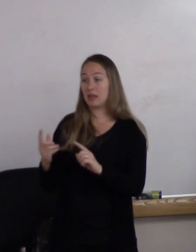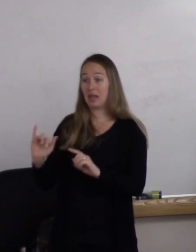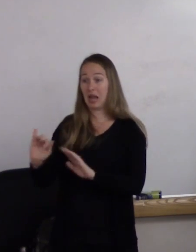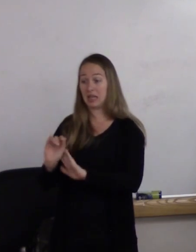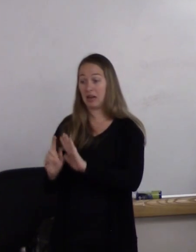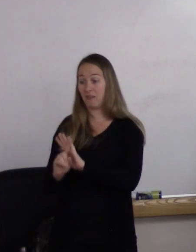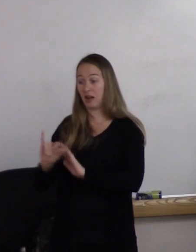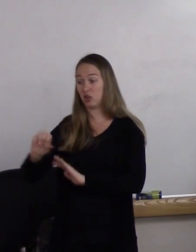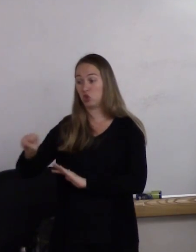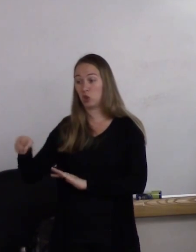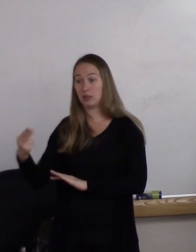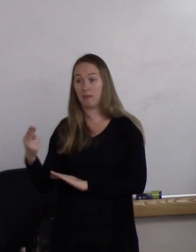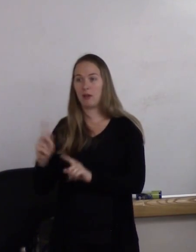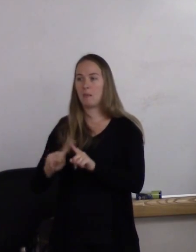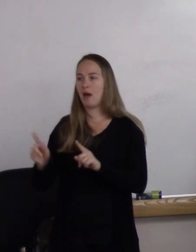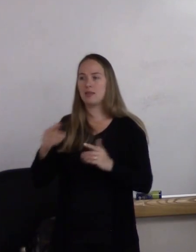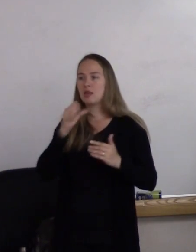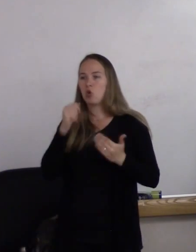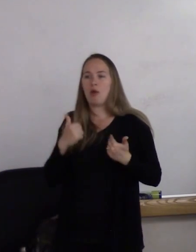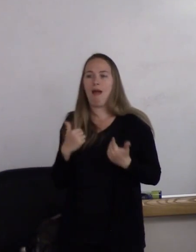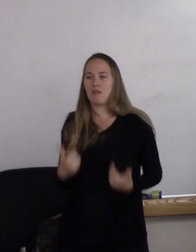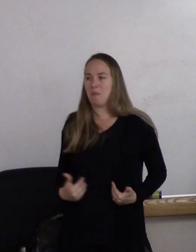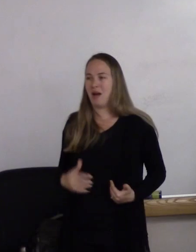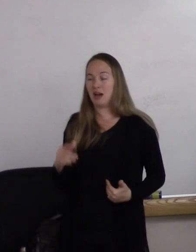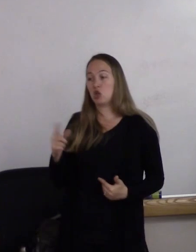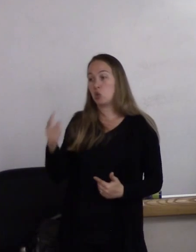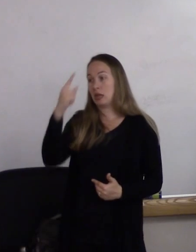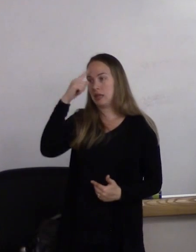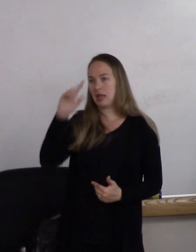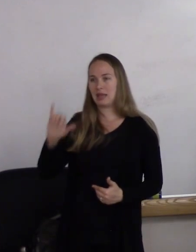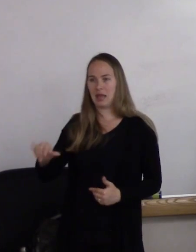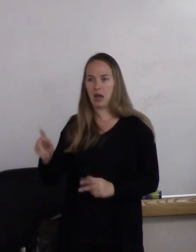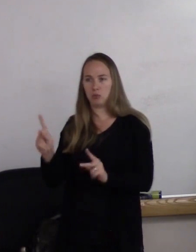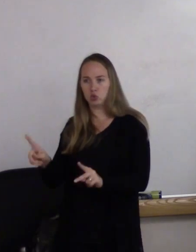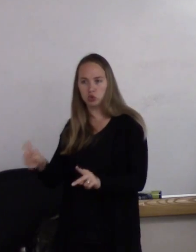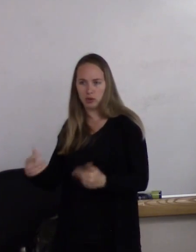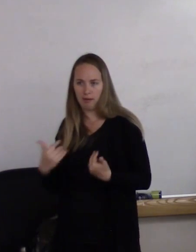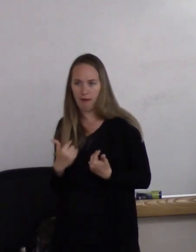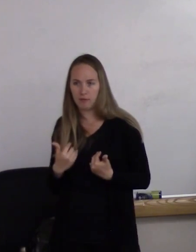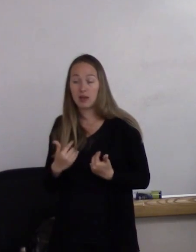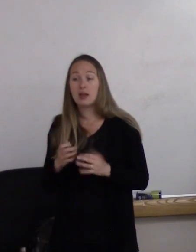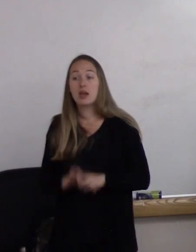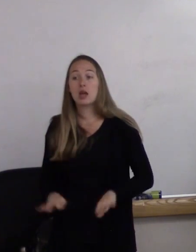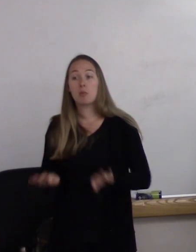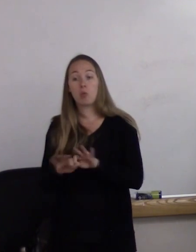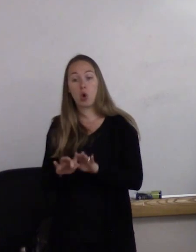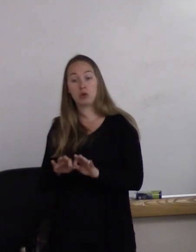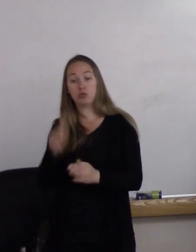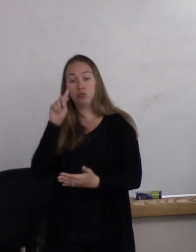but does not have the body that you think Joseph should have. And it's important to acknowledge the gender identity